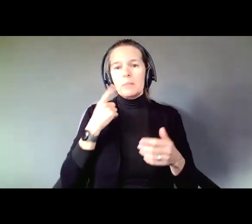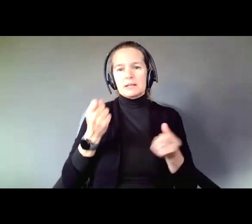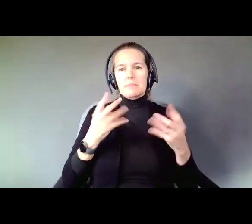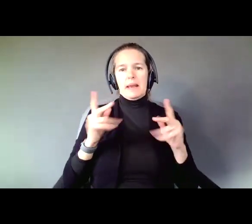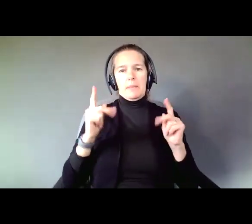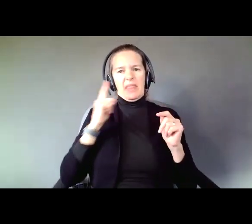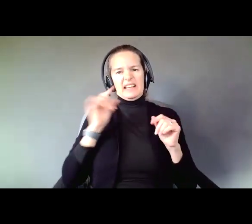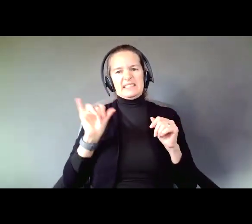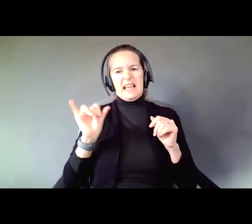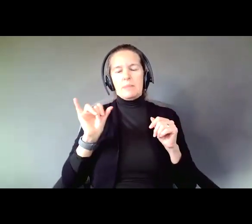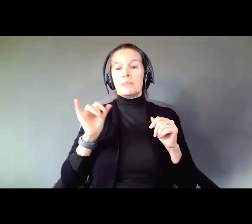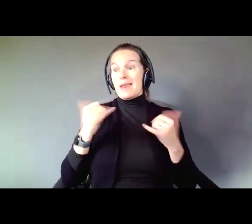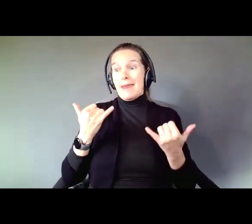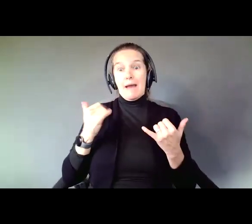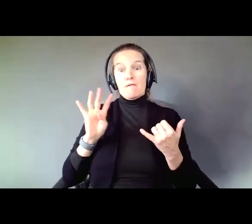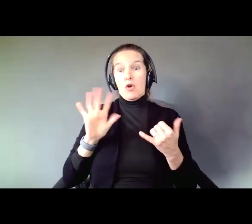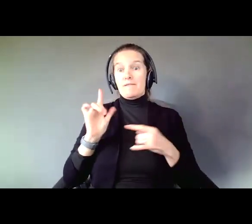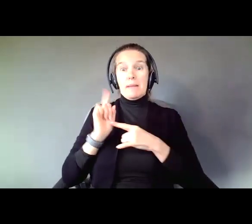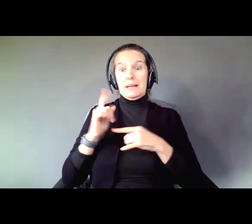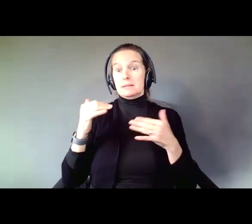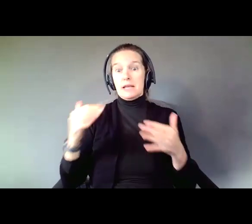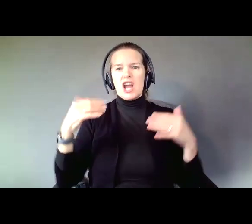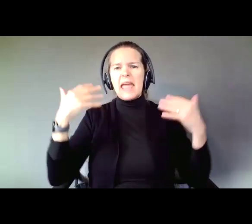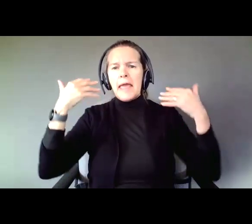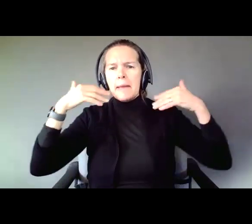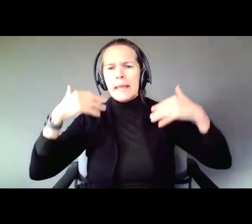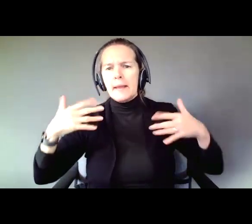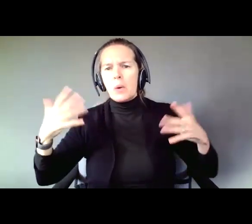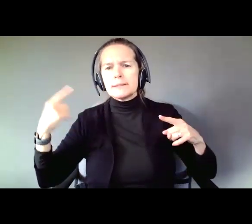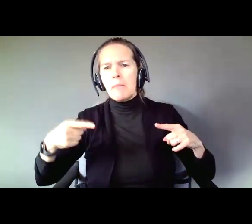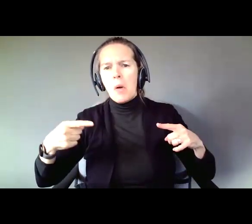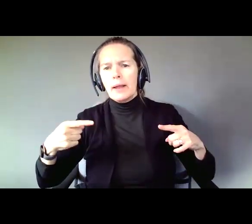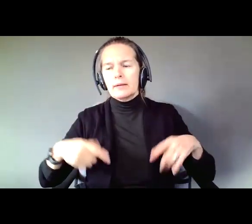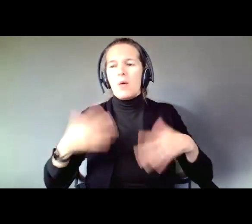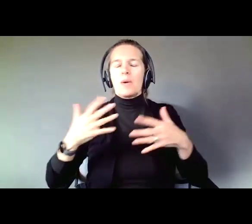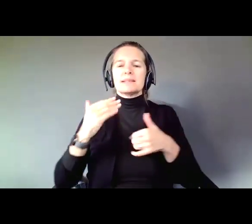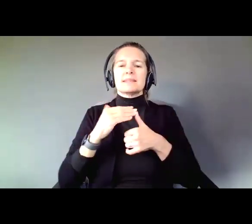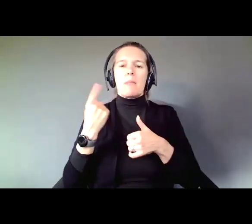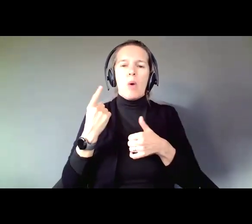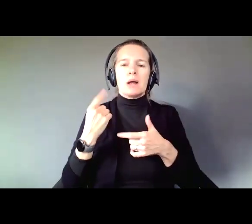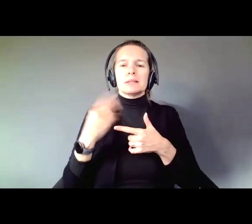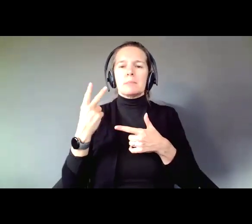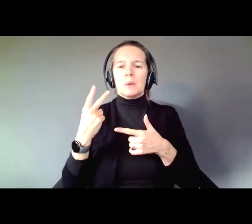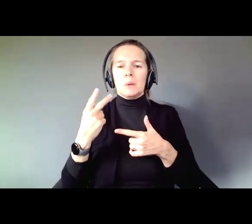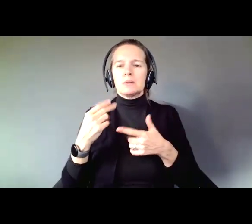45 minutes in. So hippie. Get to the point. How do I do it? What is Step 1, Step 2, what's the book, what's the app?